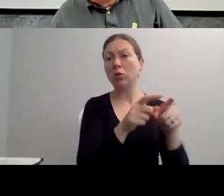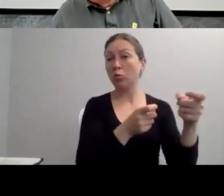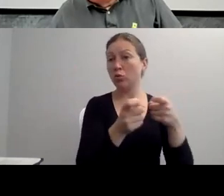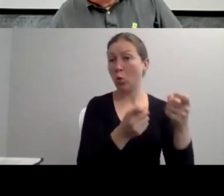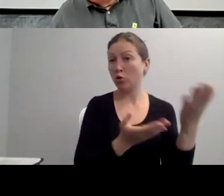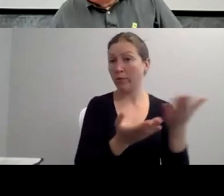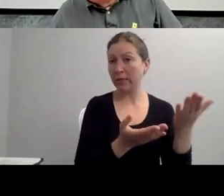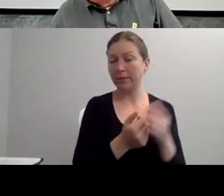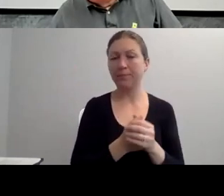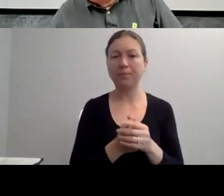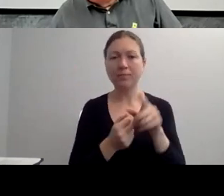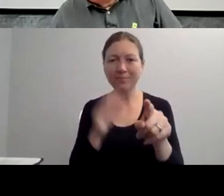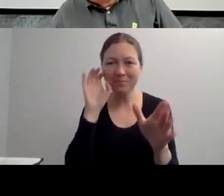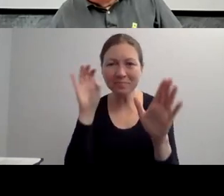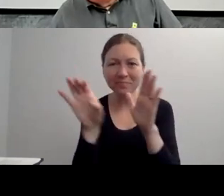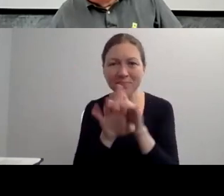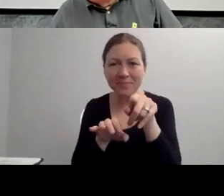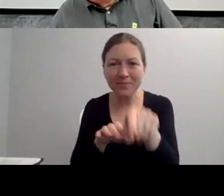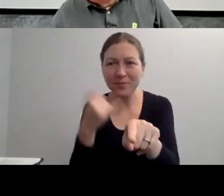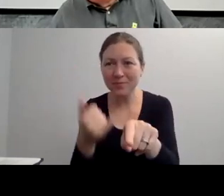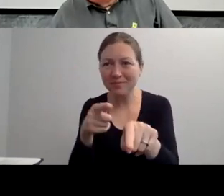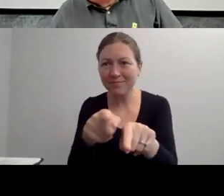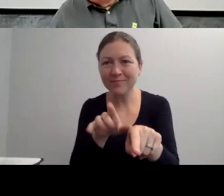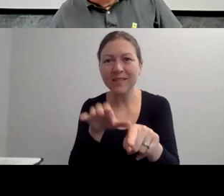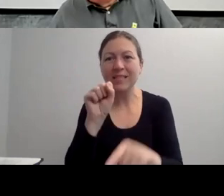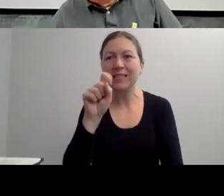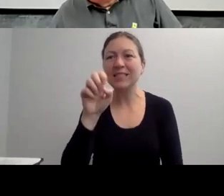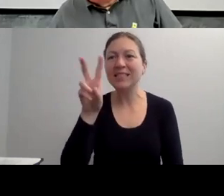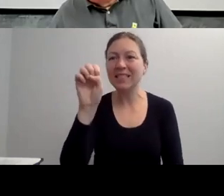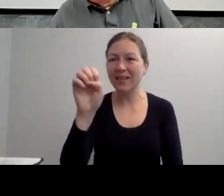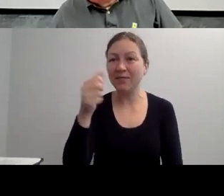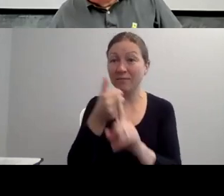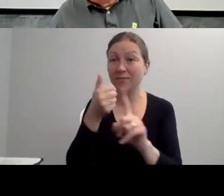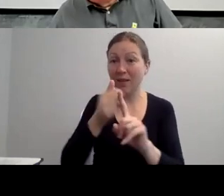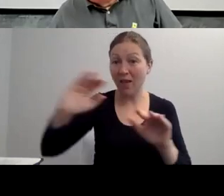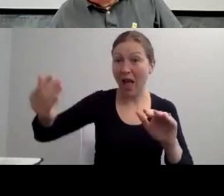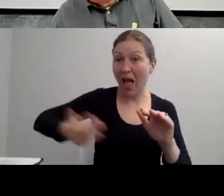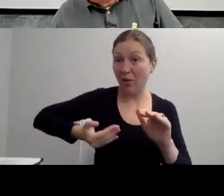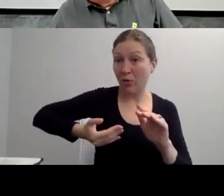AND THIS IS A SERVICE SYSTEM THAT IS MADE UP OF THE CENTERS FOR INDEPENDENT LIVING.